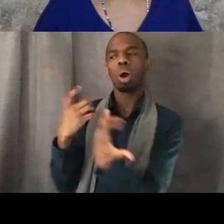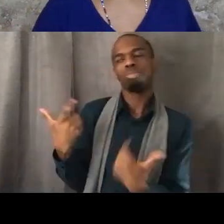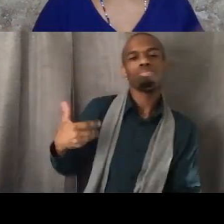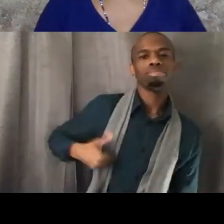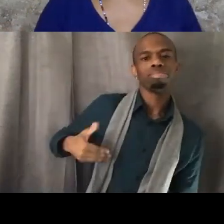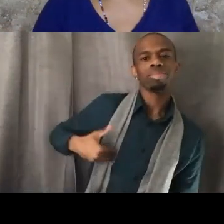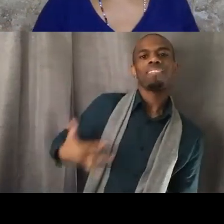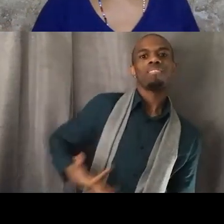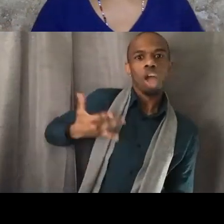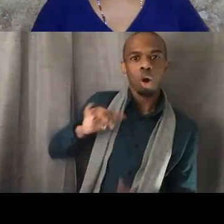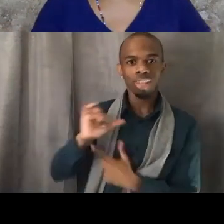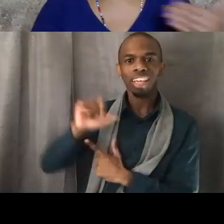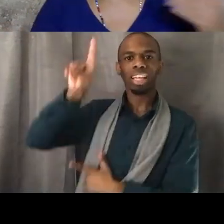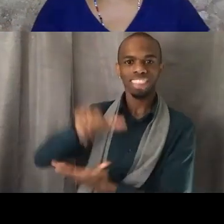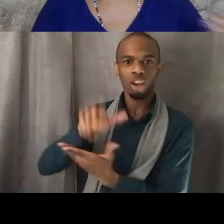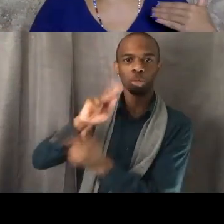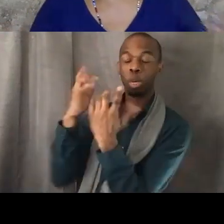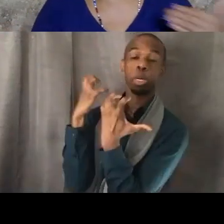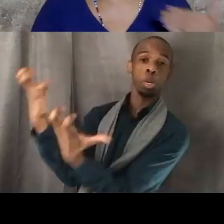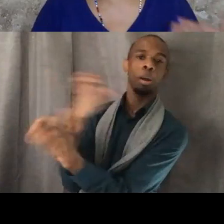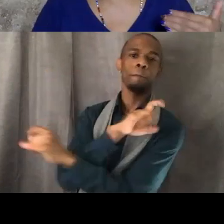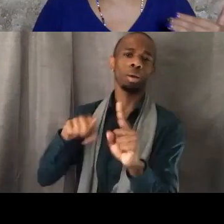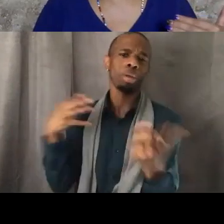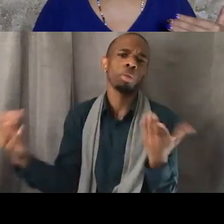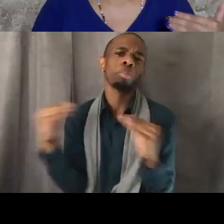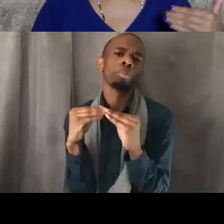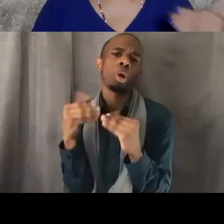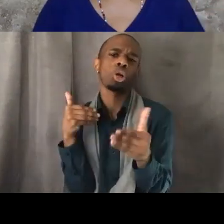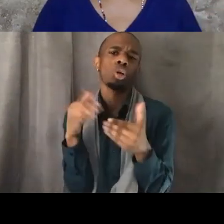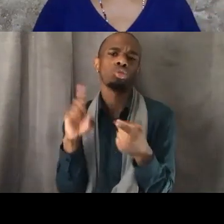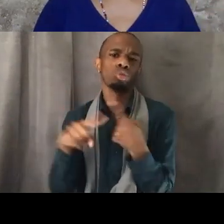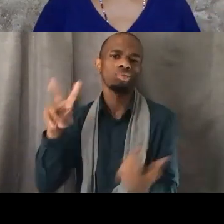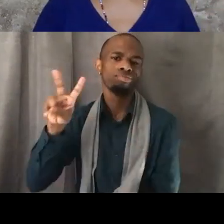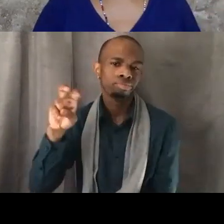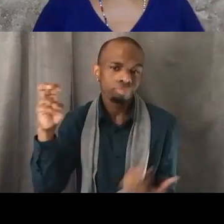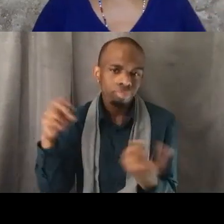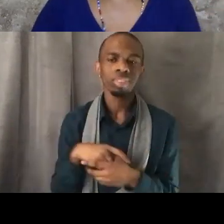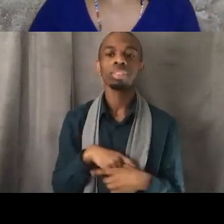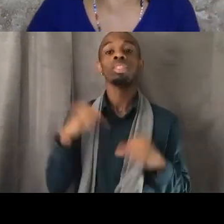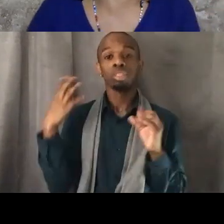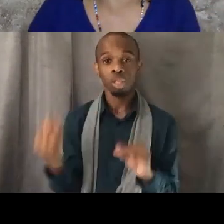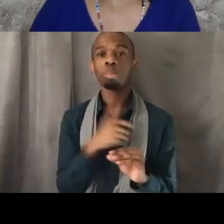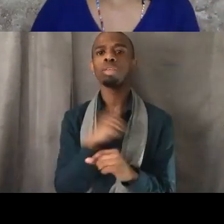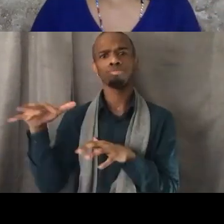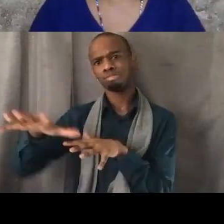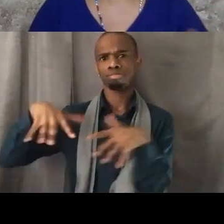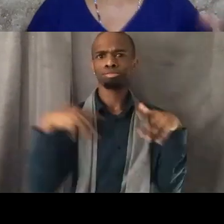We decide to march and I remember actually getting into back and forth with another organizer who wanted to,